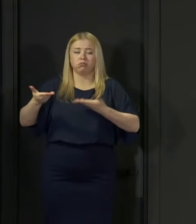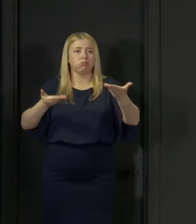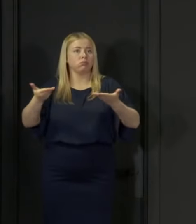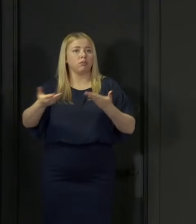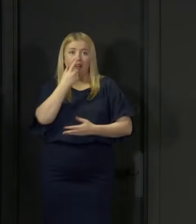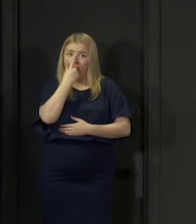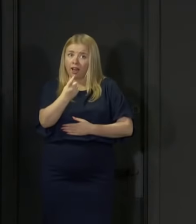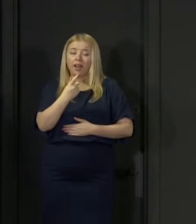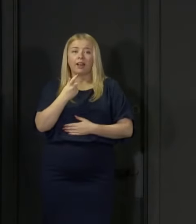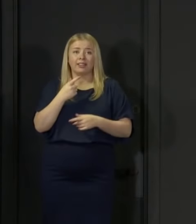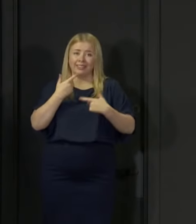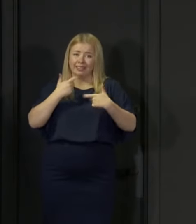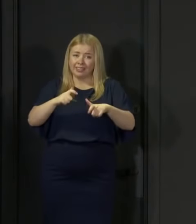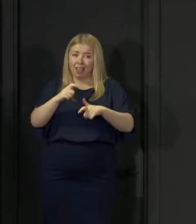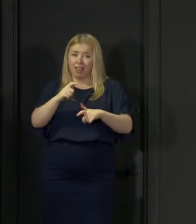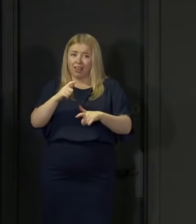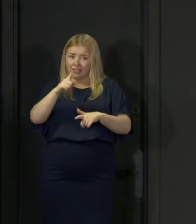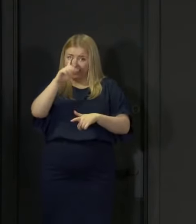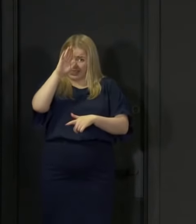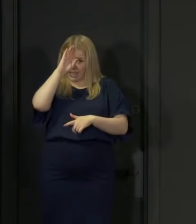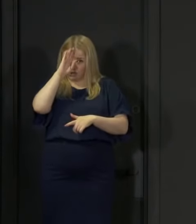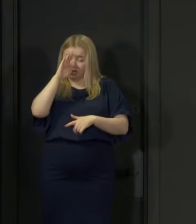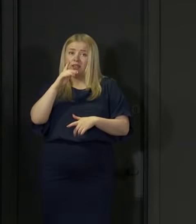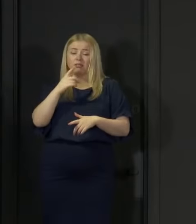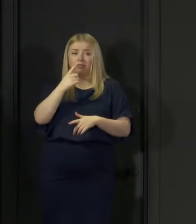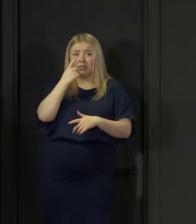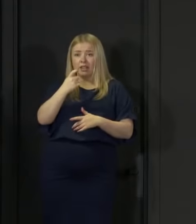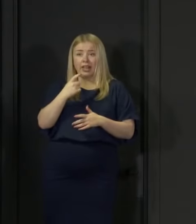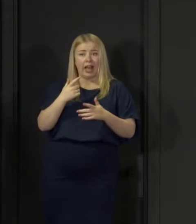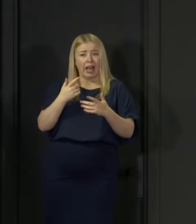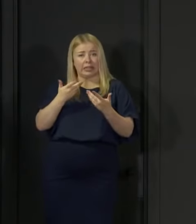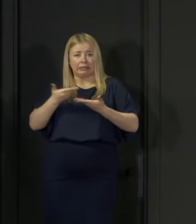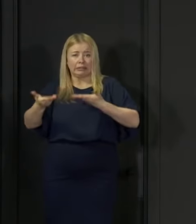us have a part to play in denying it the opportunity to spread.